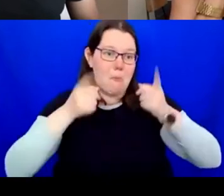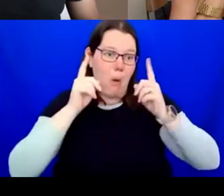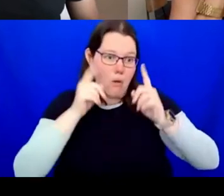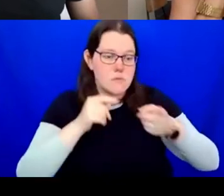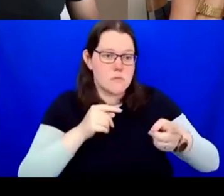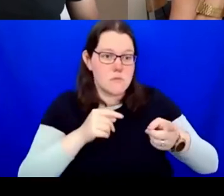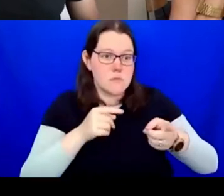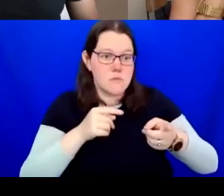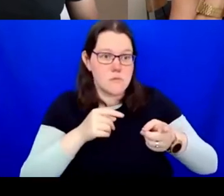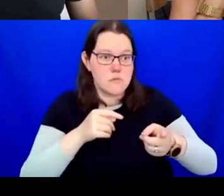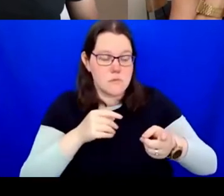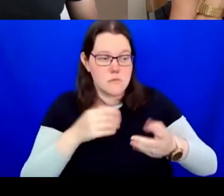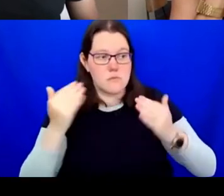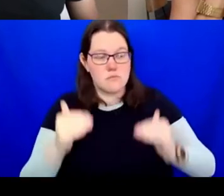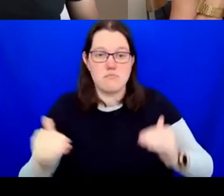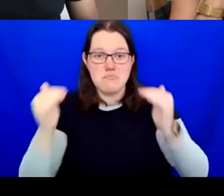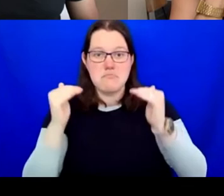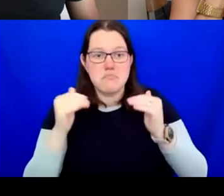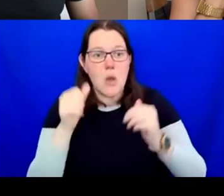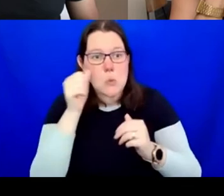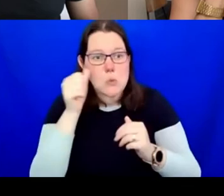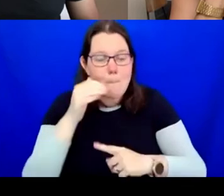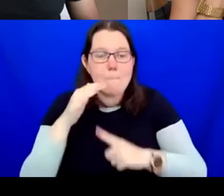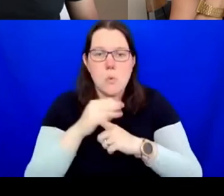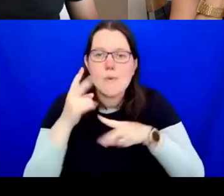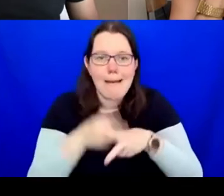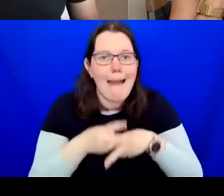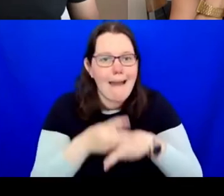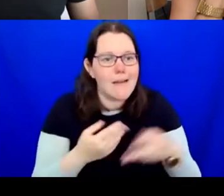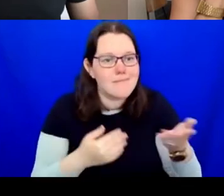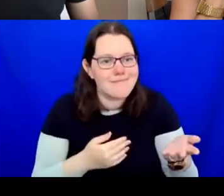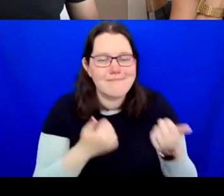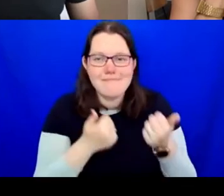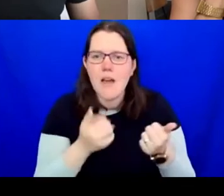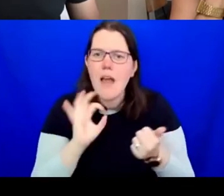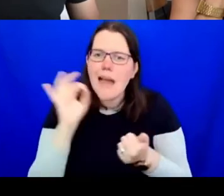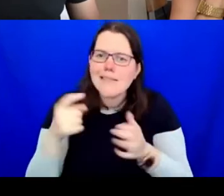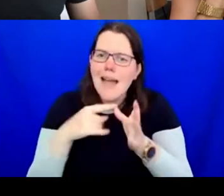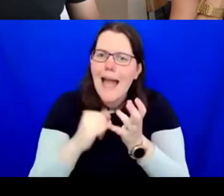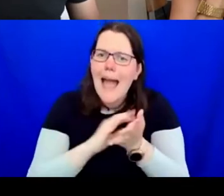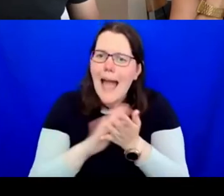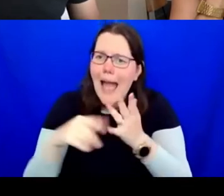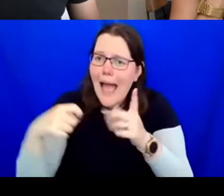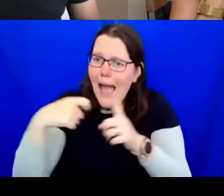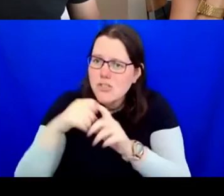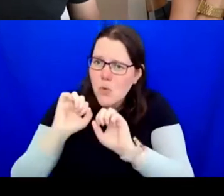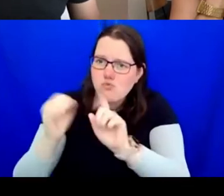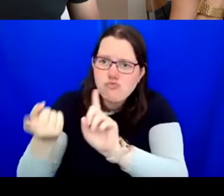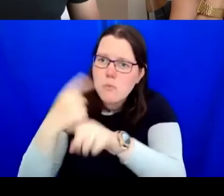Ashok, do you have a response to this? ASHOKKUMAR: Yeah. There a couple of